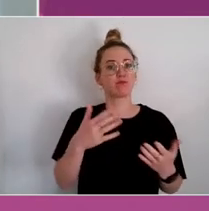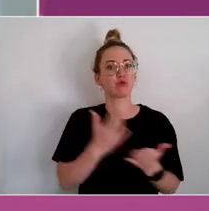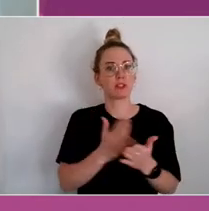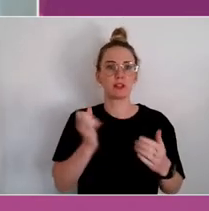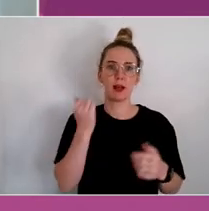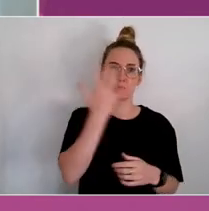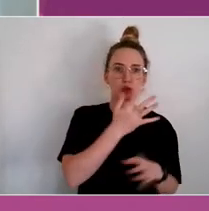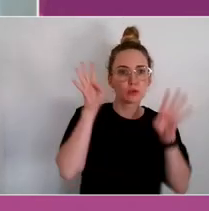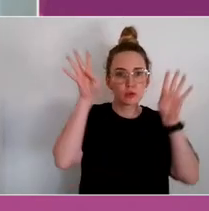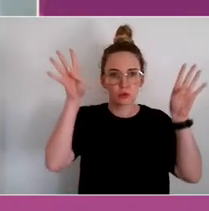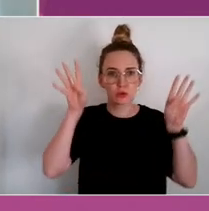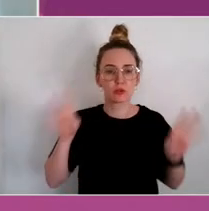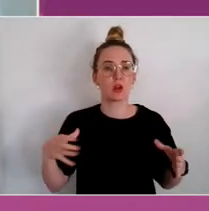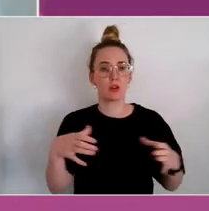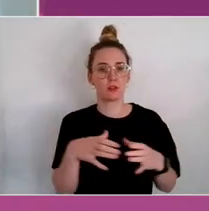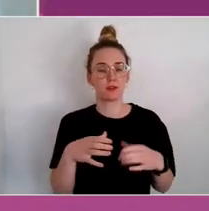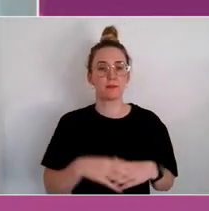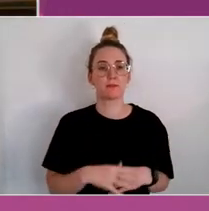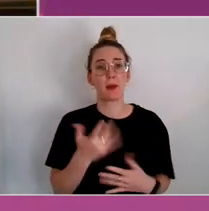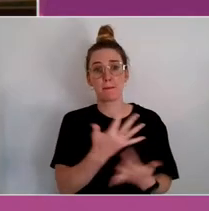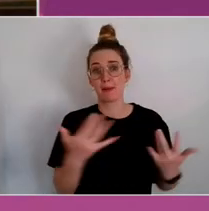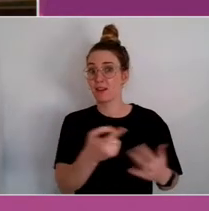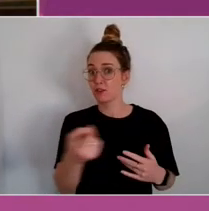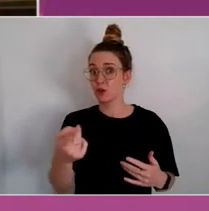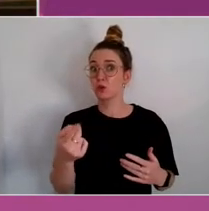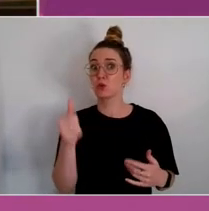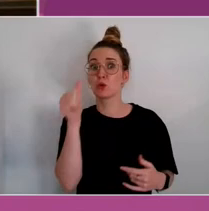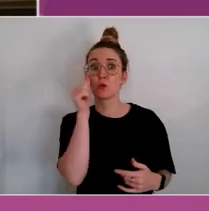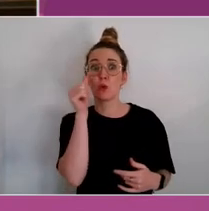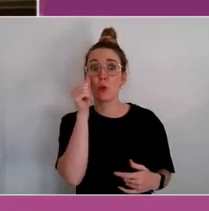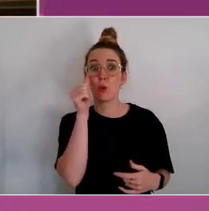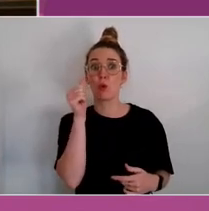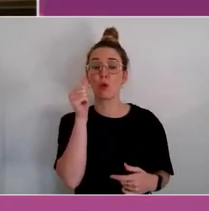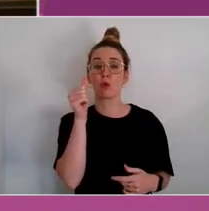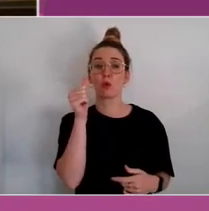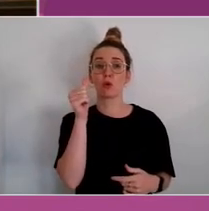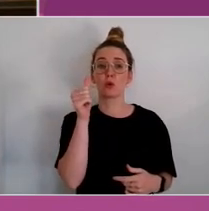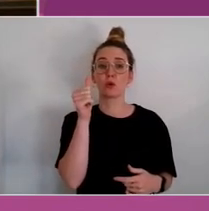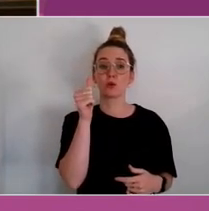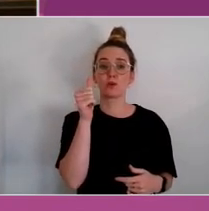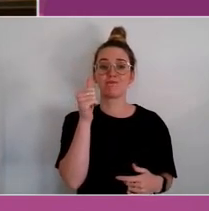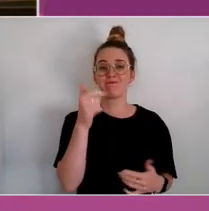Many of you in the audience would know the - the statistics for Aboriginal and Torres